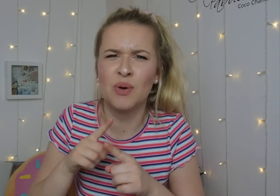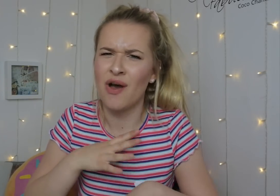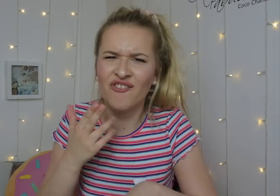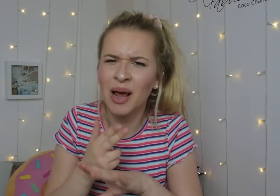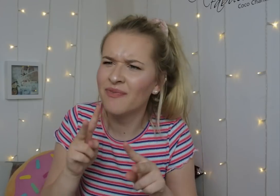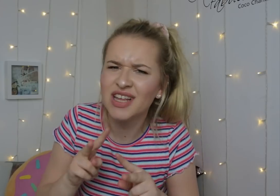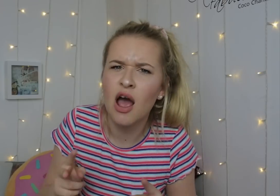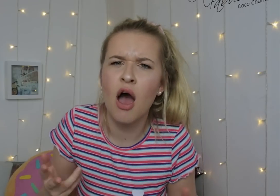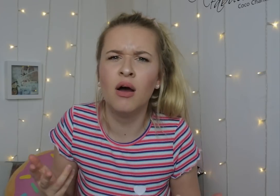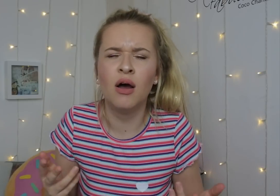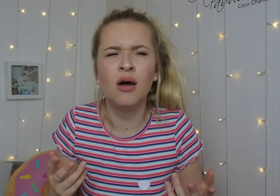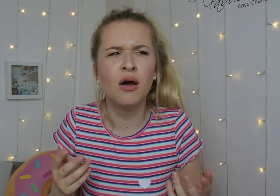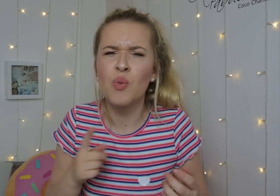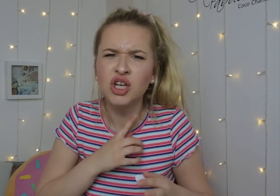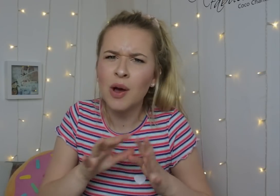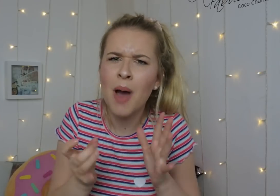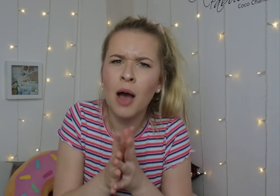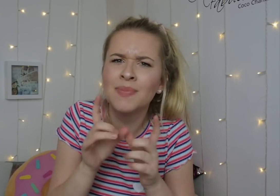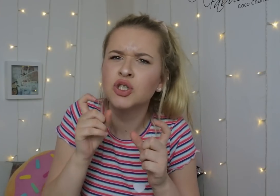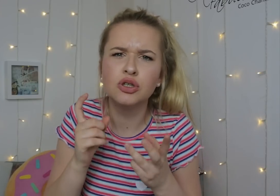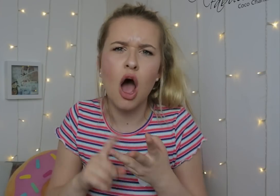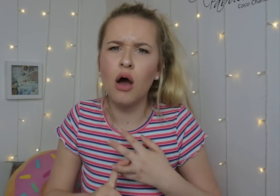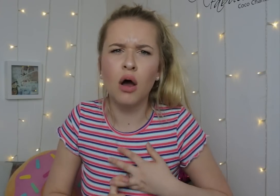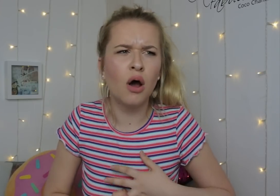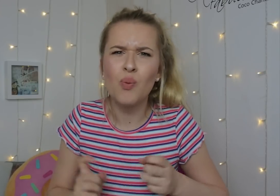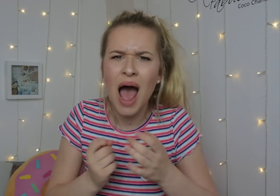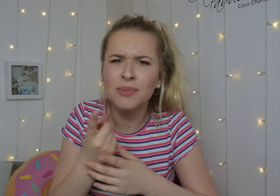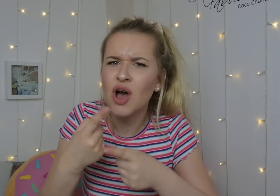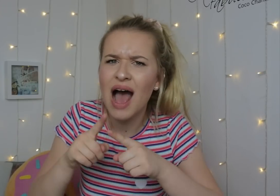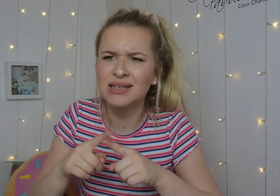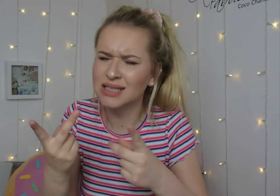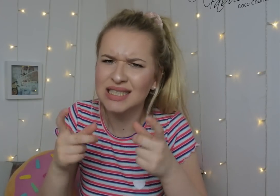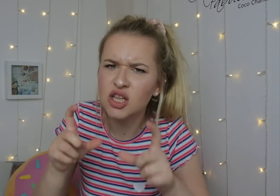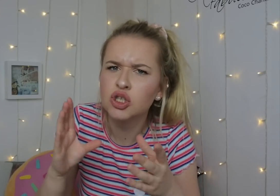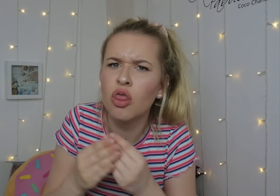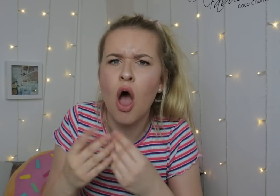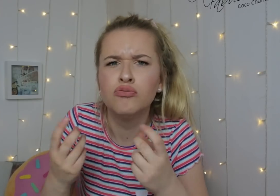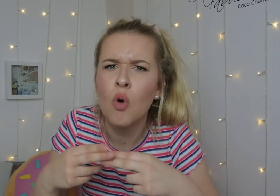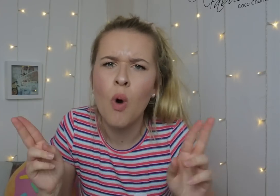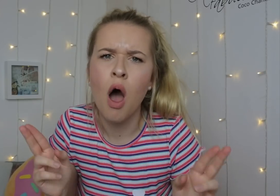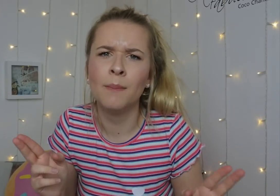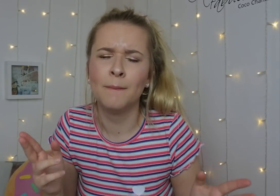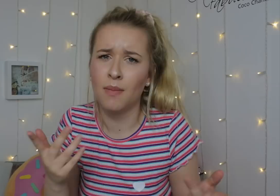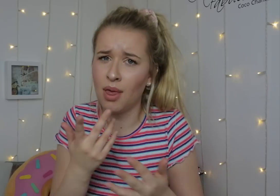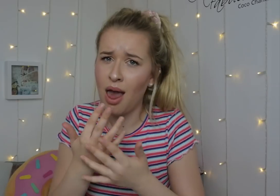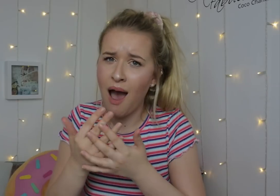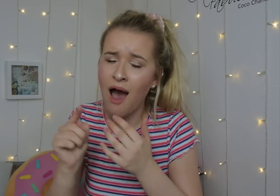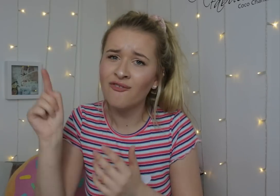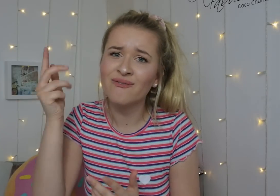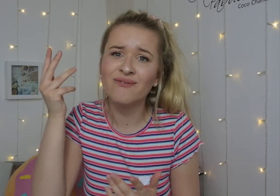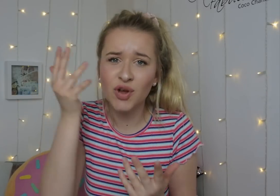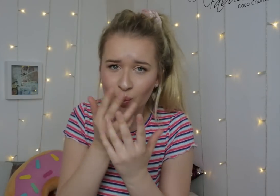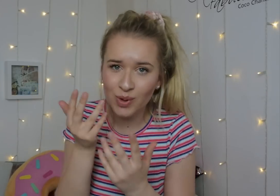like why did we stop filming videos together, not posting photos together etc.